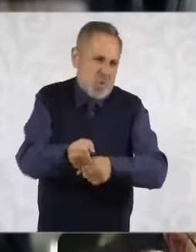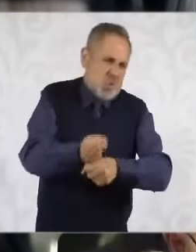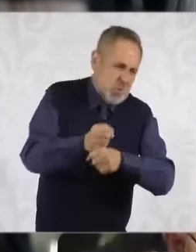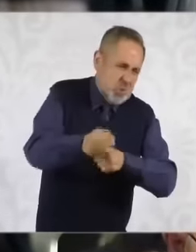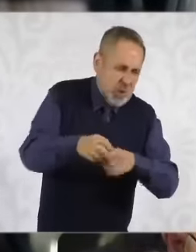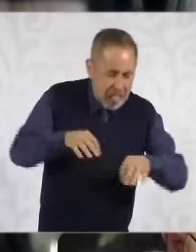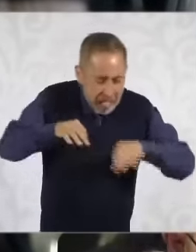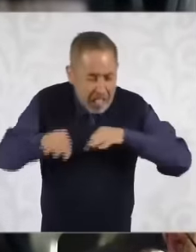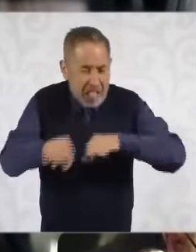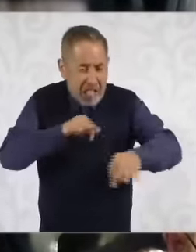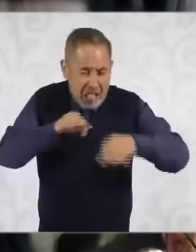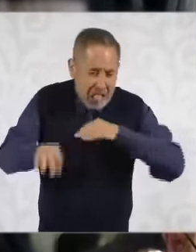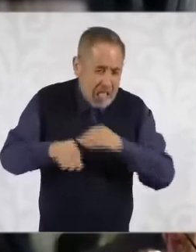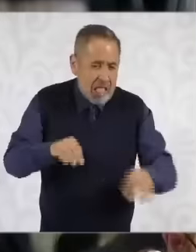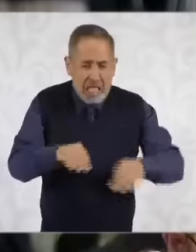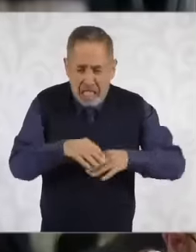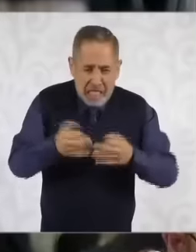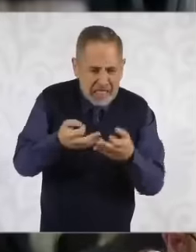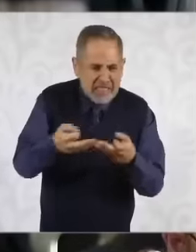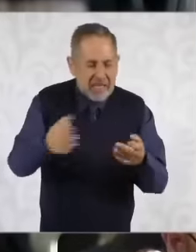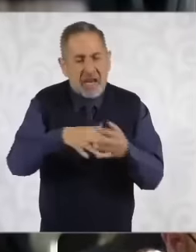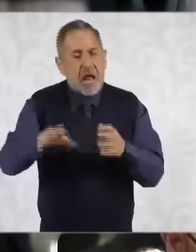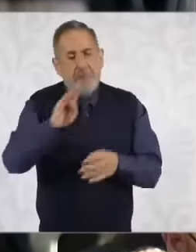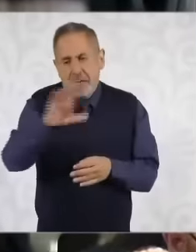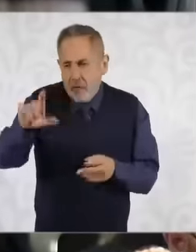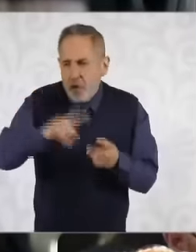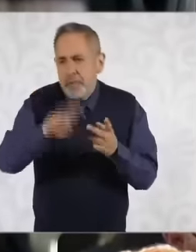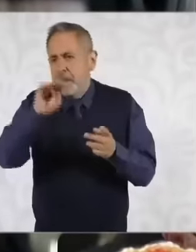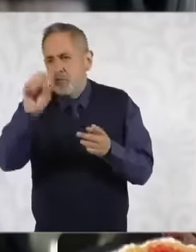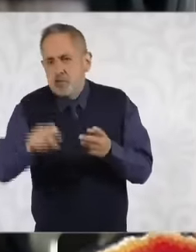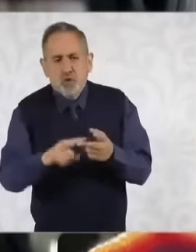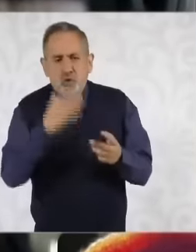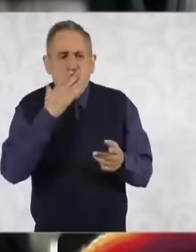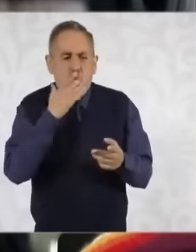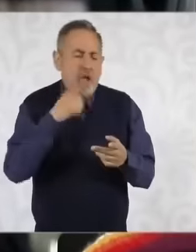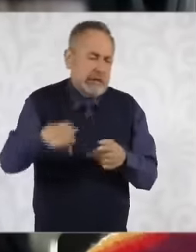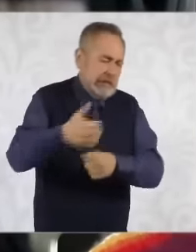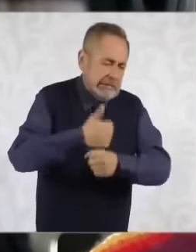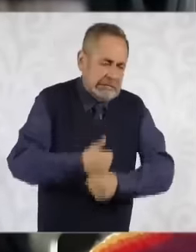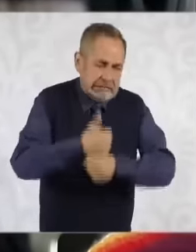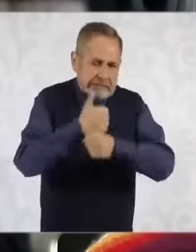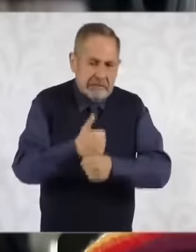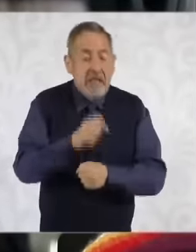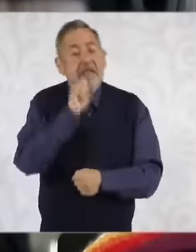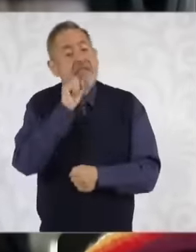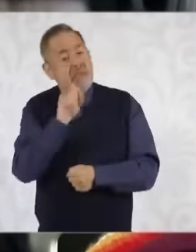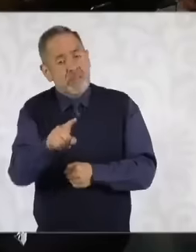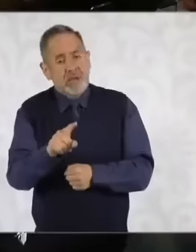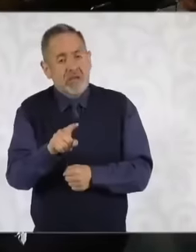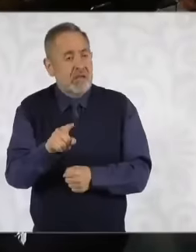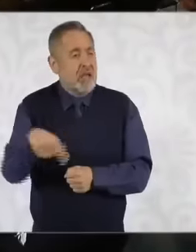California and Baja California Sur, Sonora also face major problems of malnutrition,